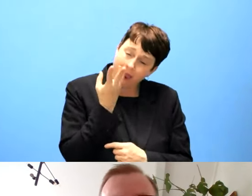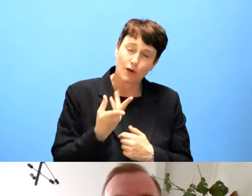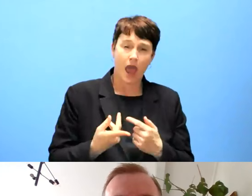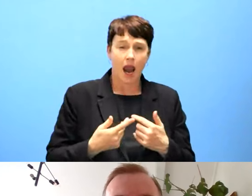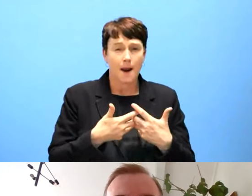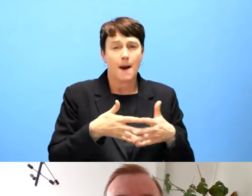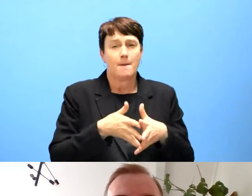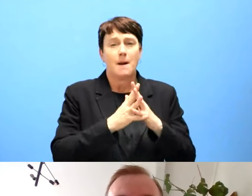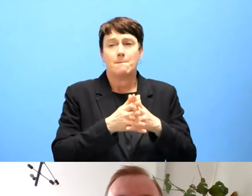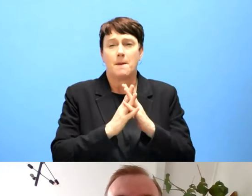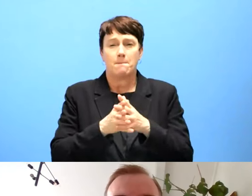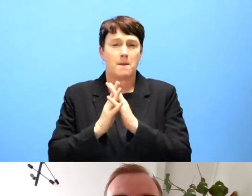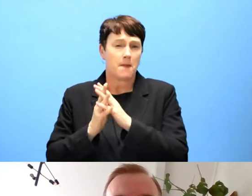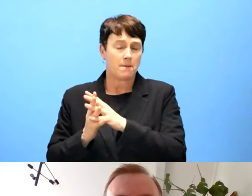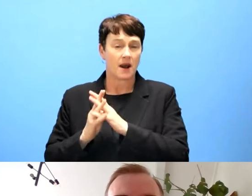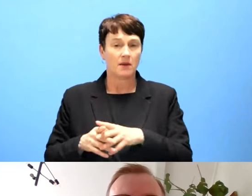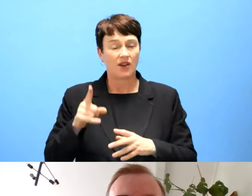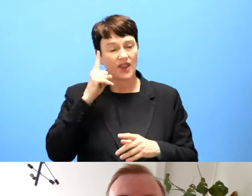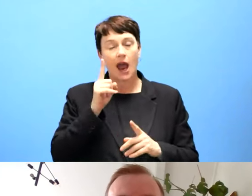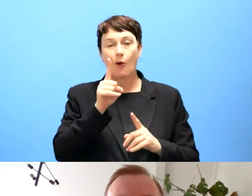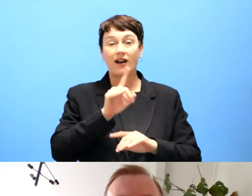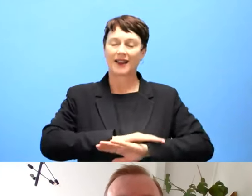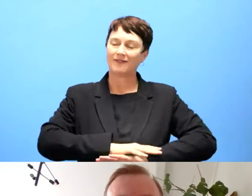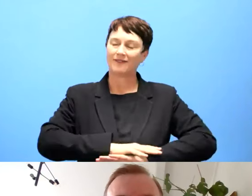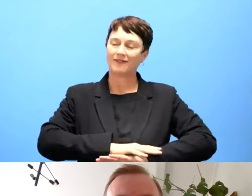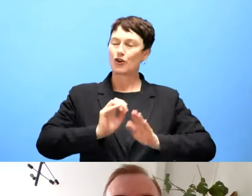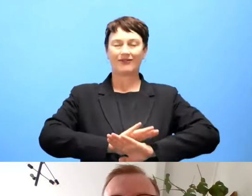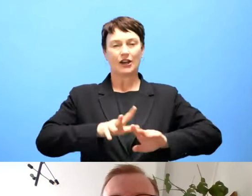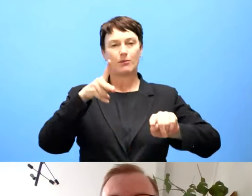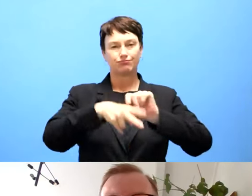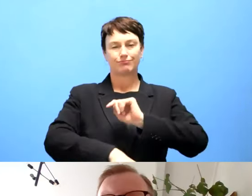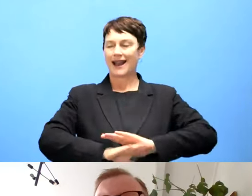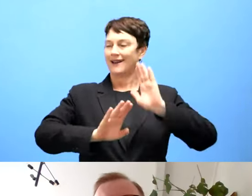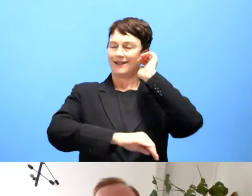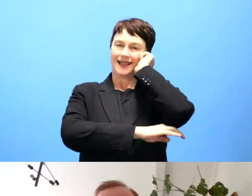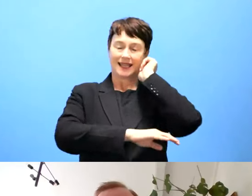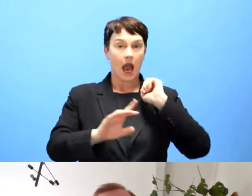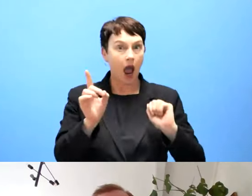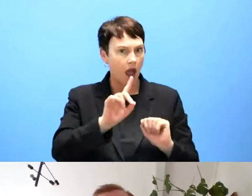flowing and help the public sector bodies. A lot of practices to bring this together.